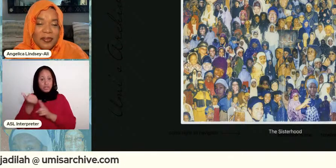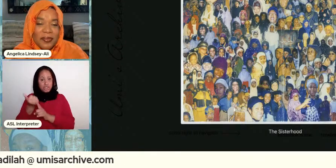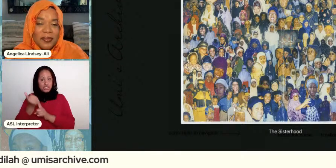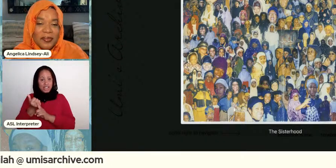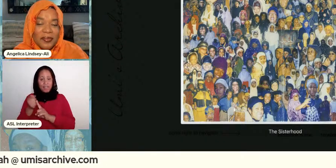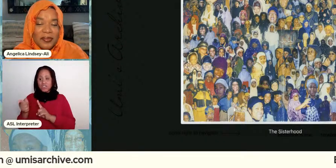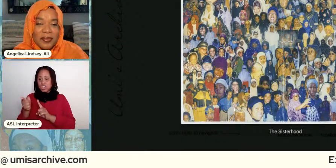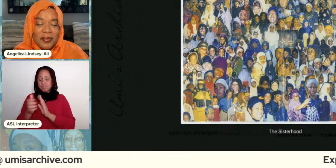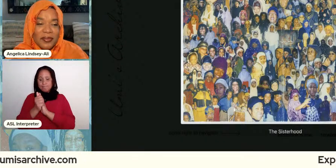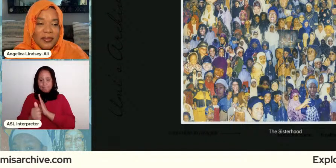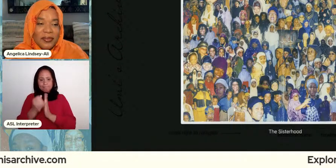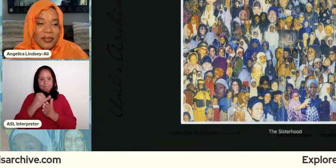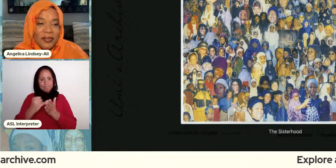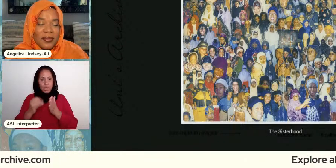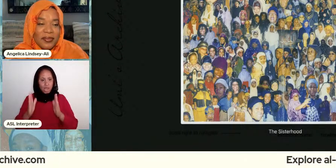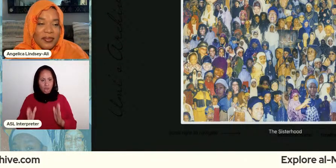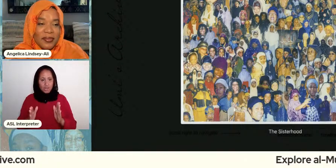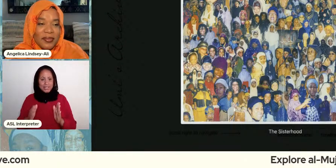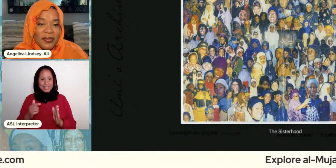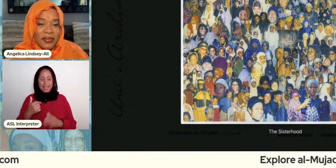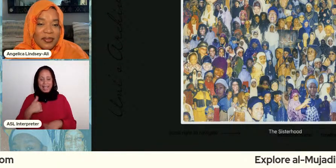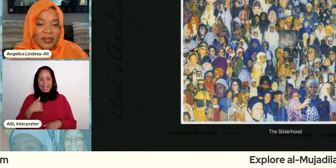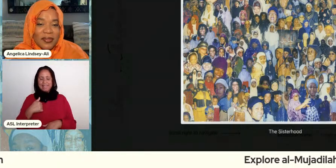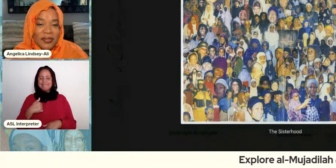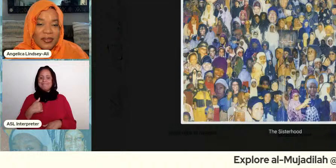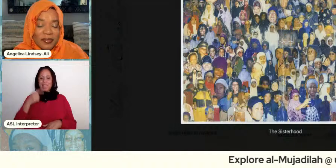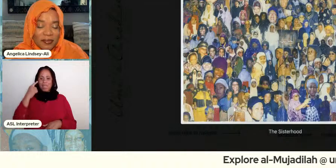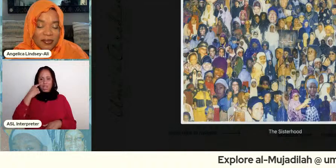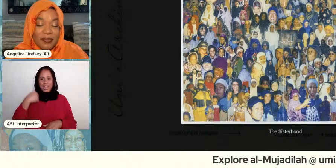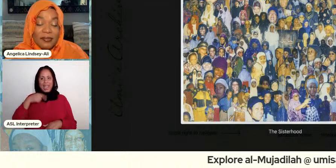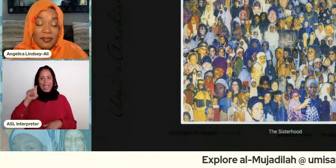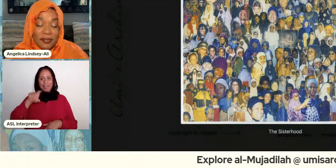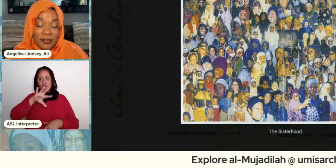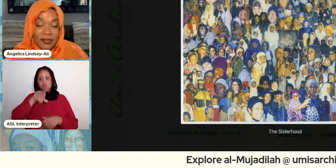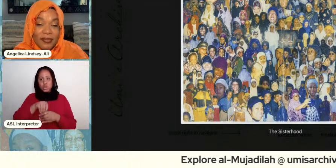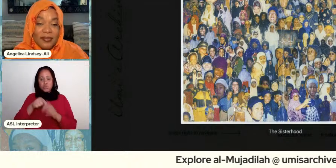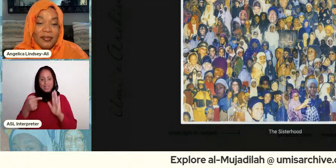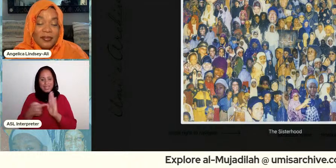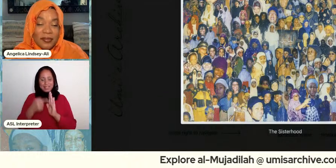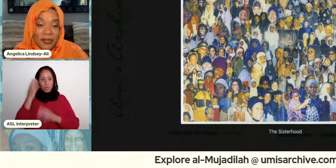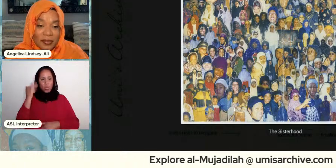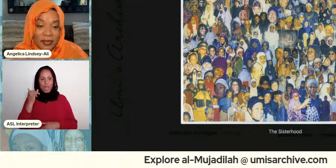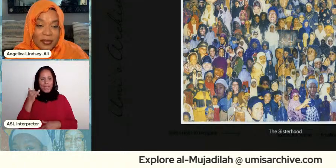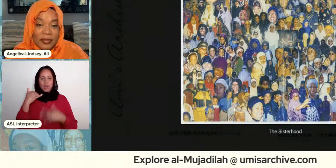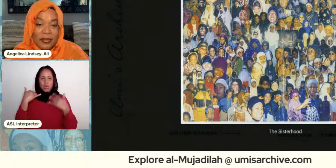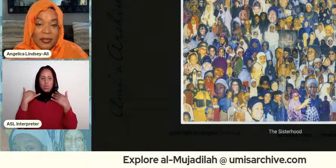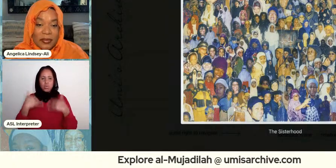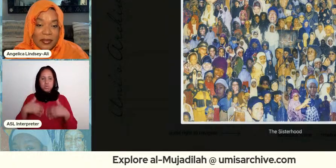and i was like i have to include this because it's stunning as an image um but also just i